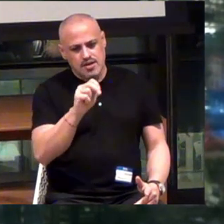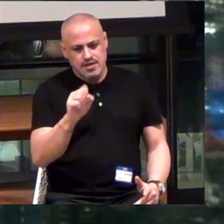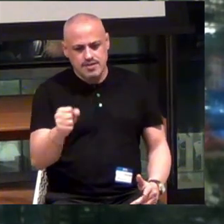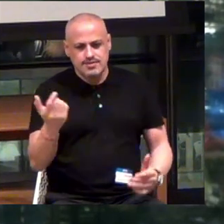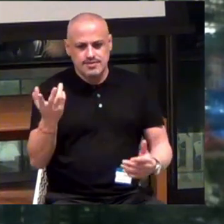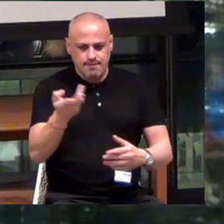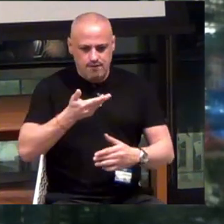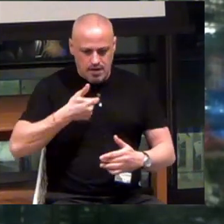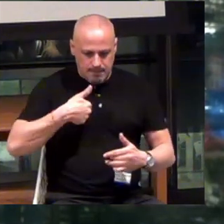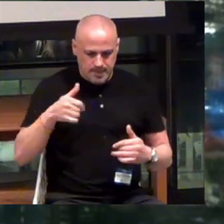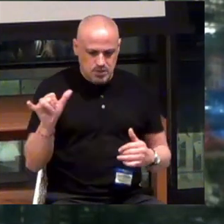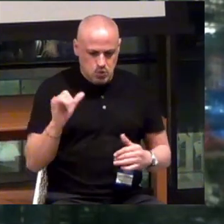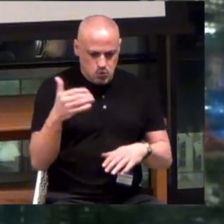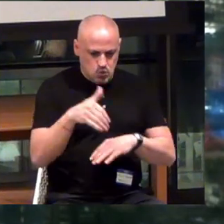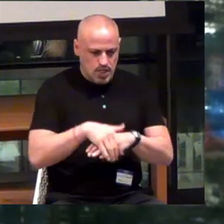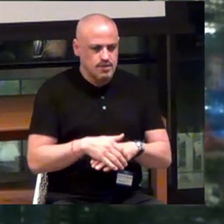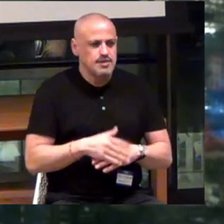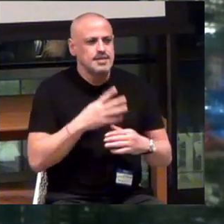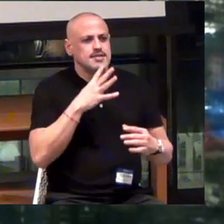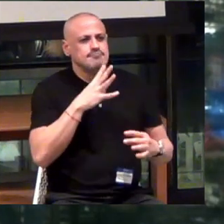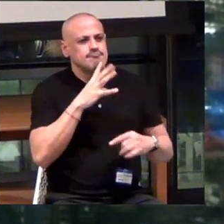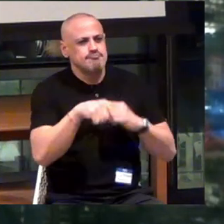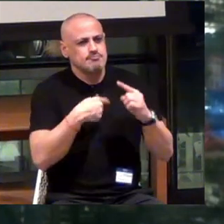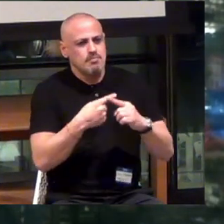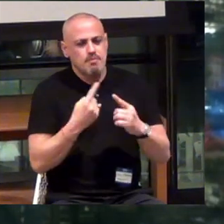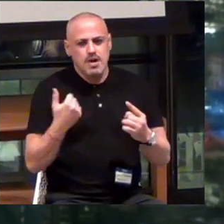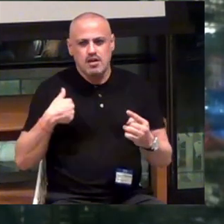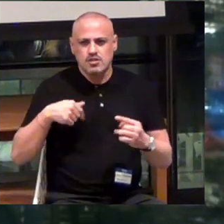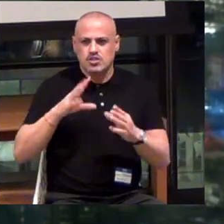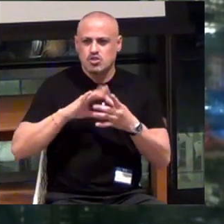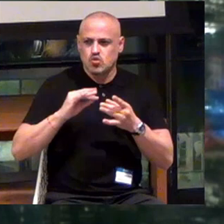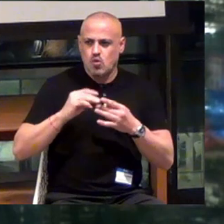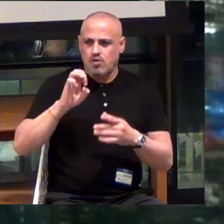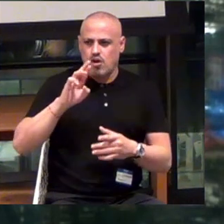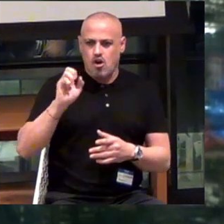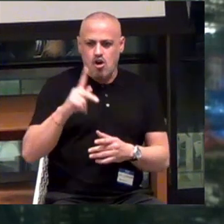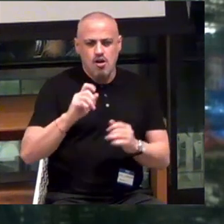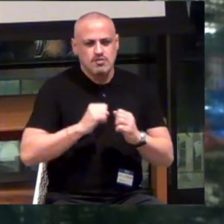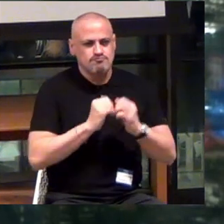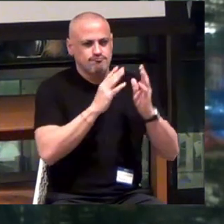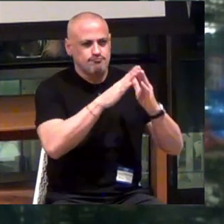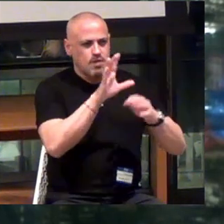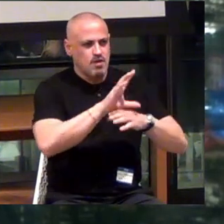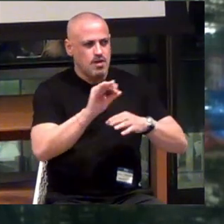To tell you a little bit about the story of ARx and the company and how we got involved